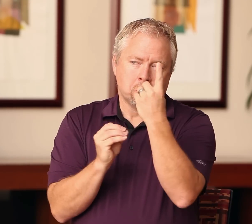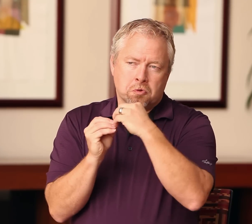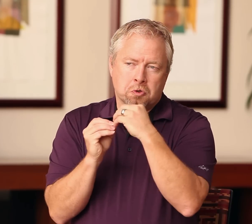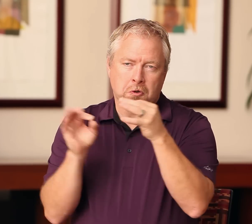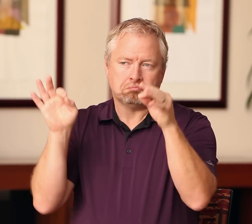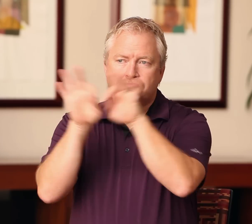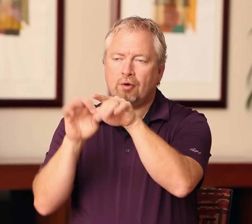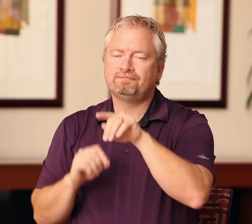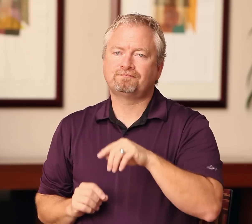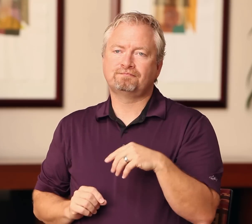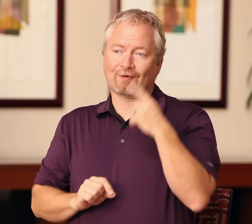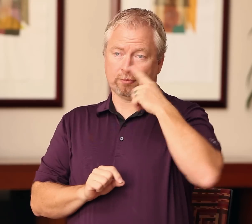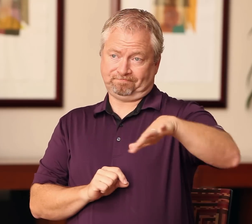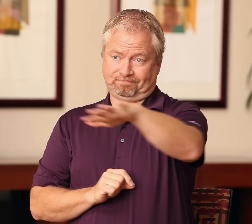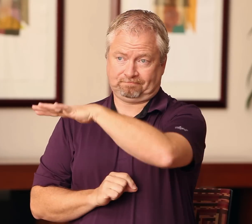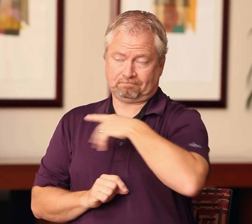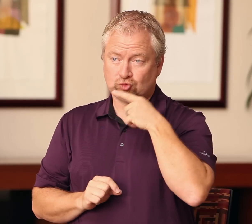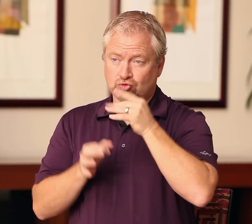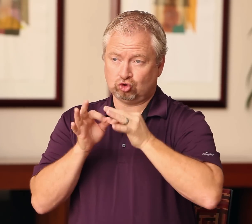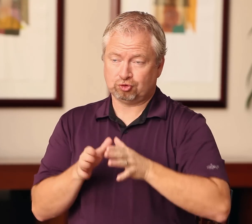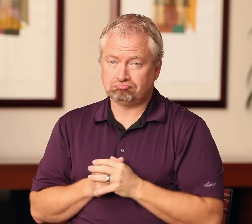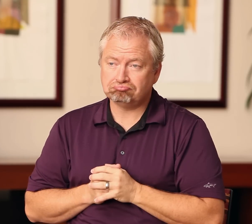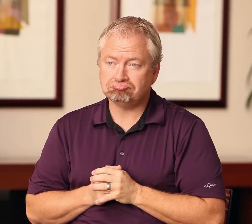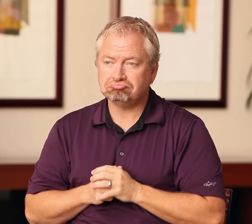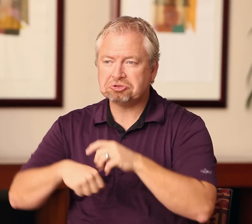This is for hearing interpreters: it is time for them to open the doors and welcome deaf